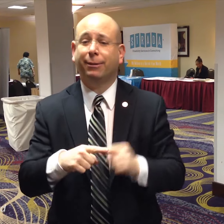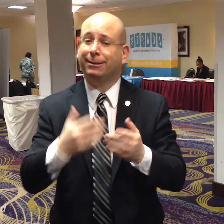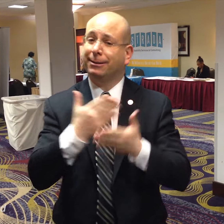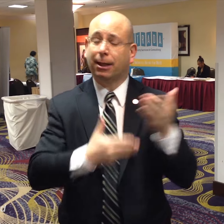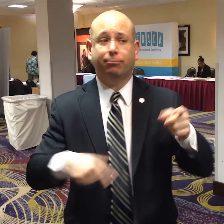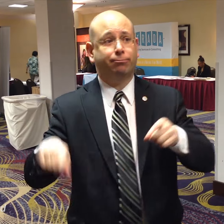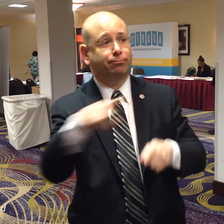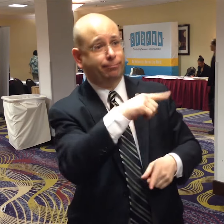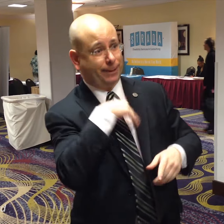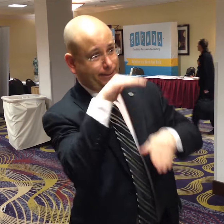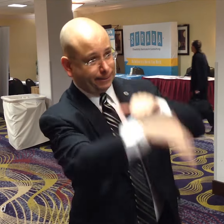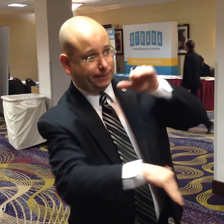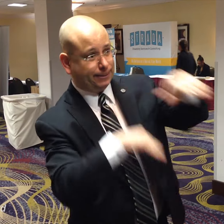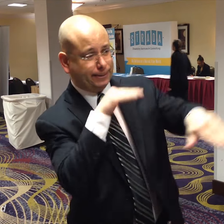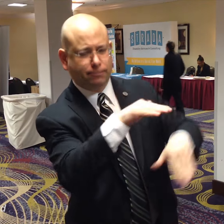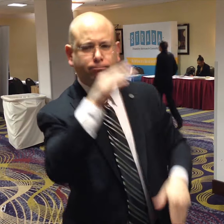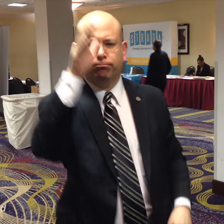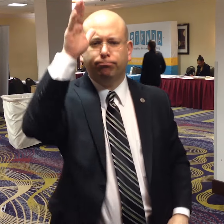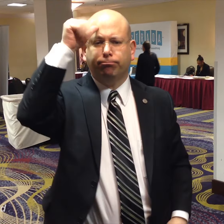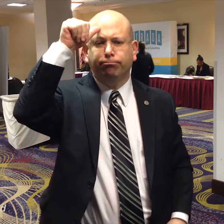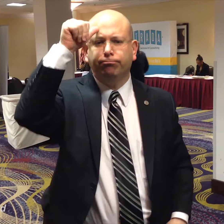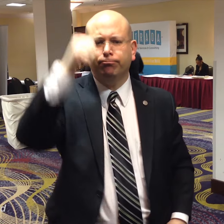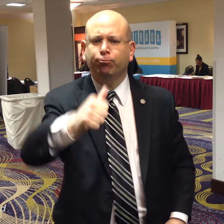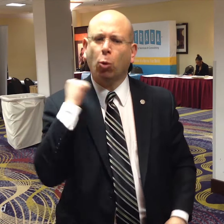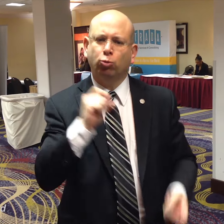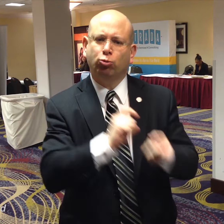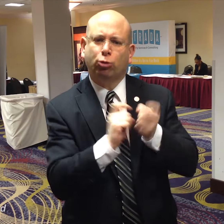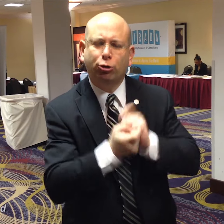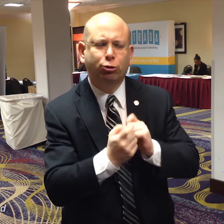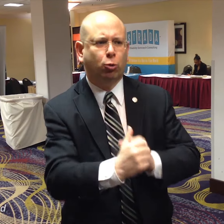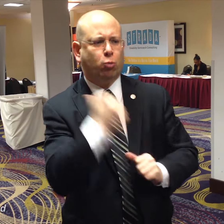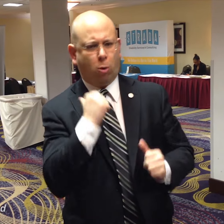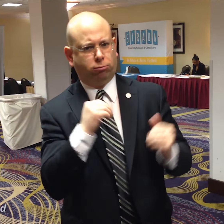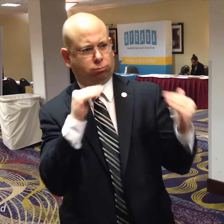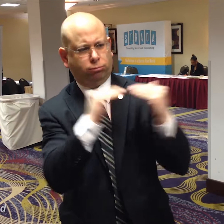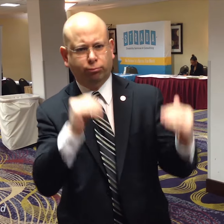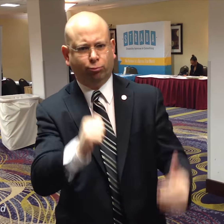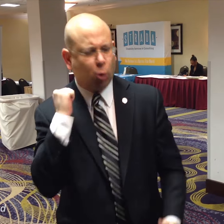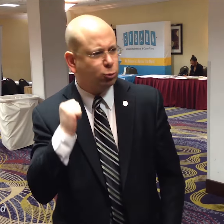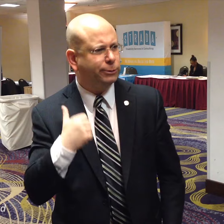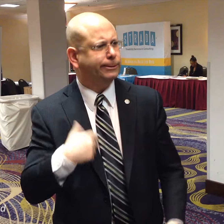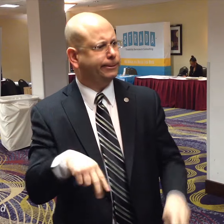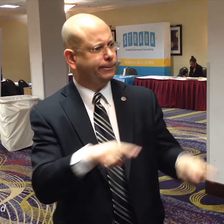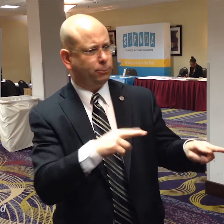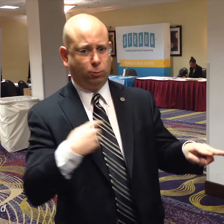Unfortunately, sometimes they're stubborn they won't change or improve their policies for equal access.